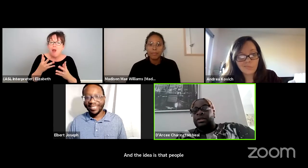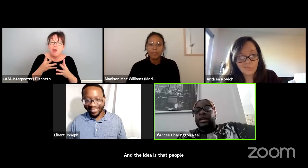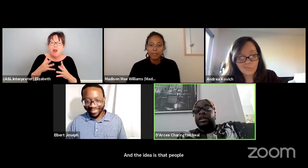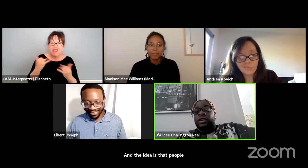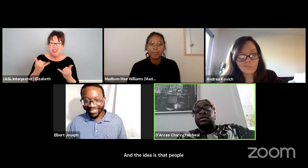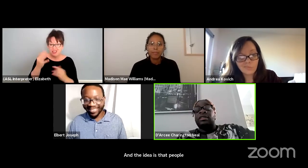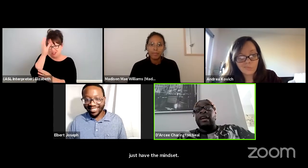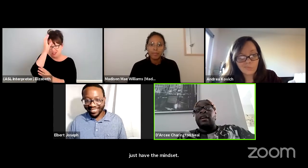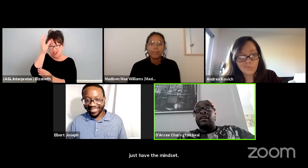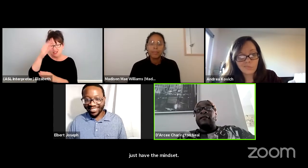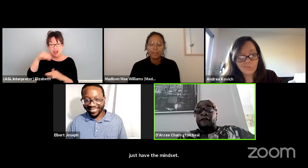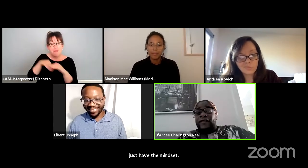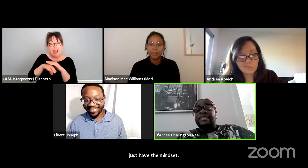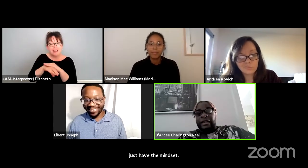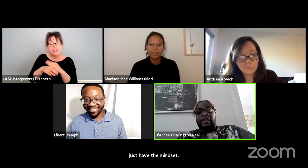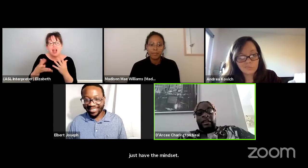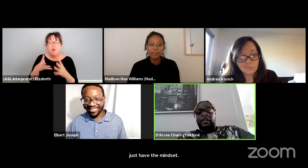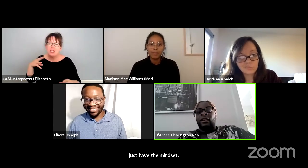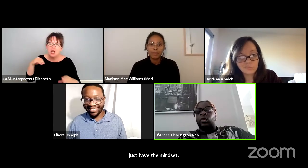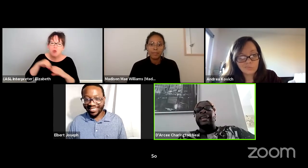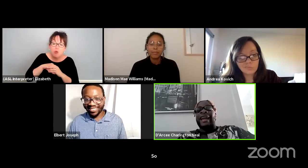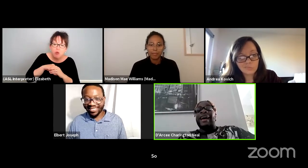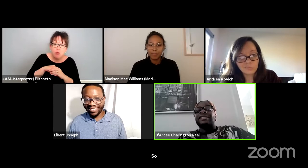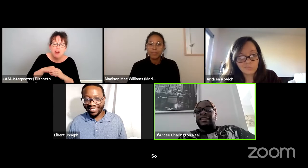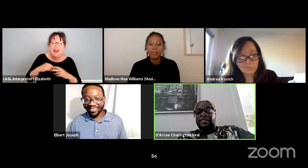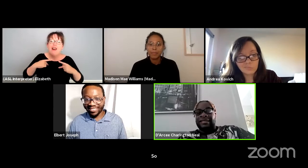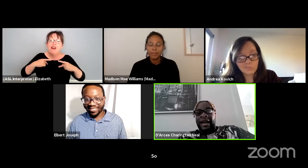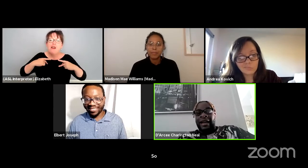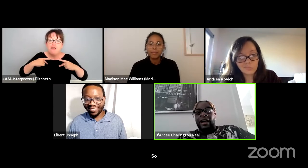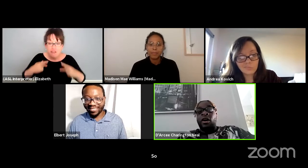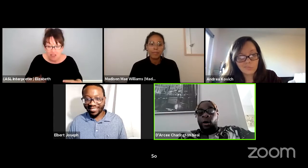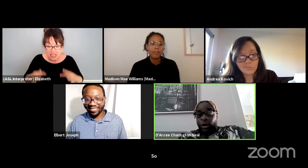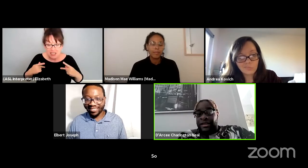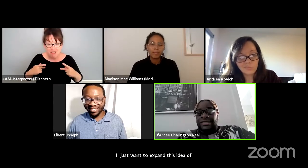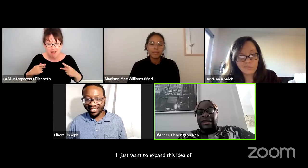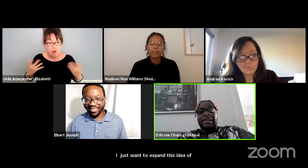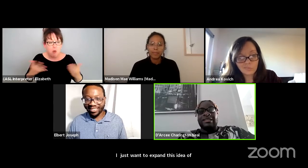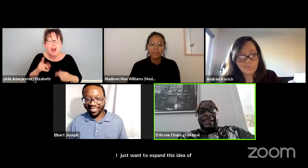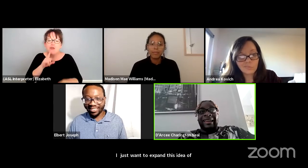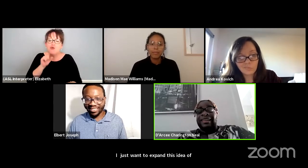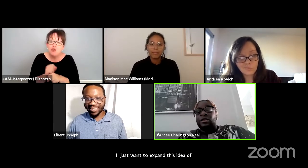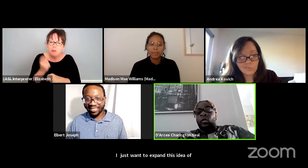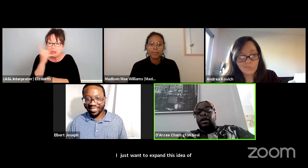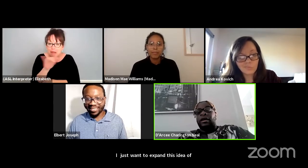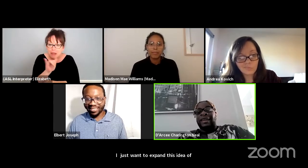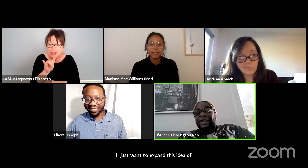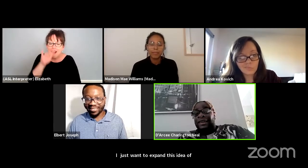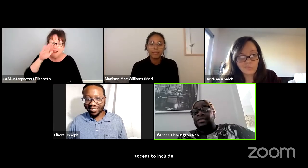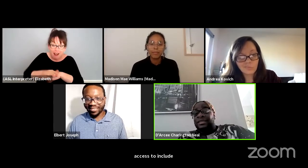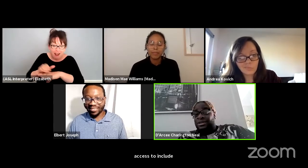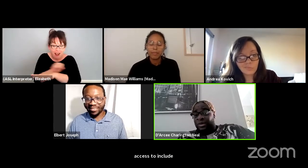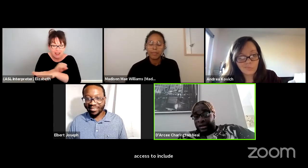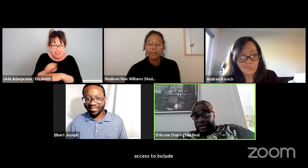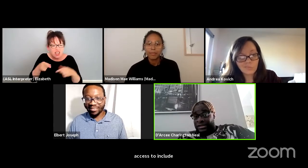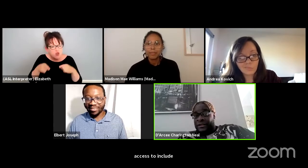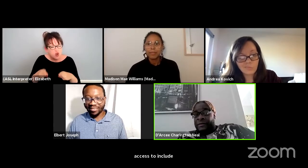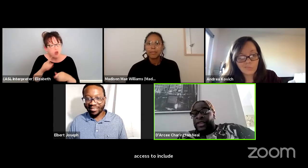to include like physically what that actually looks like on stage, like in the work, like in the stories